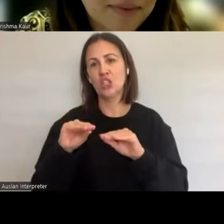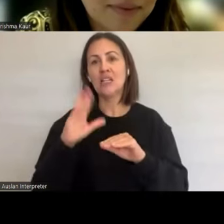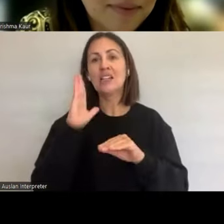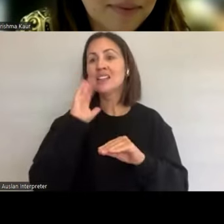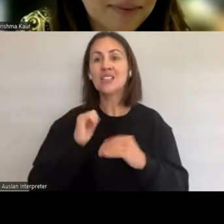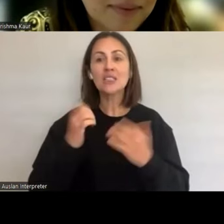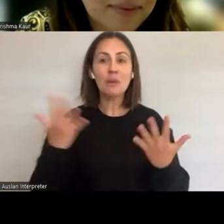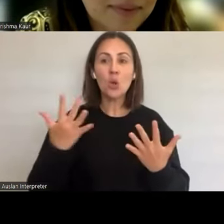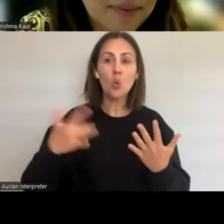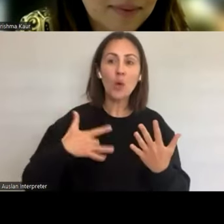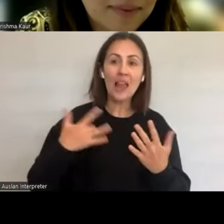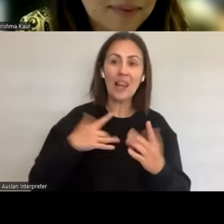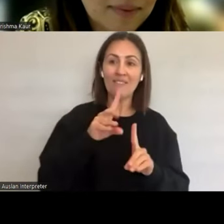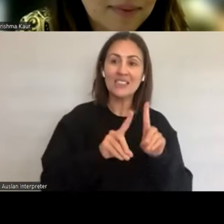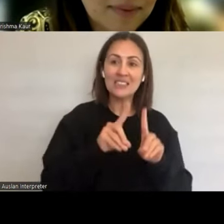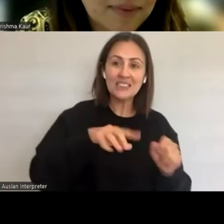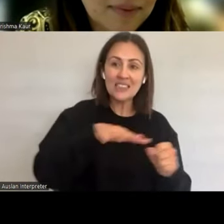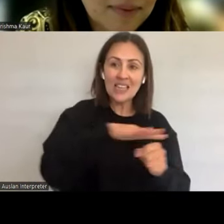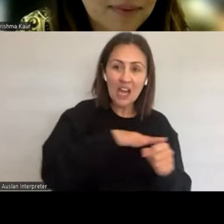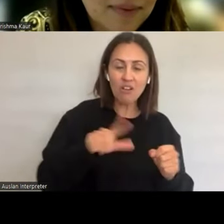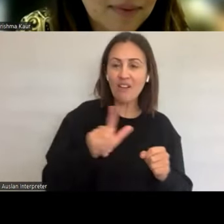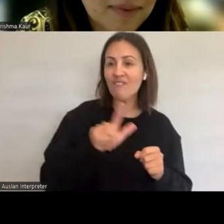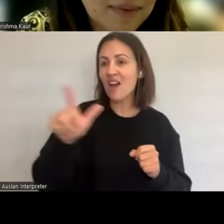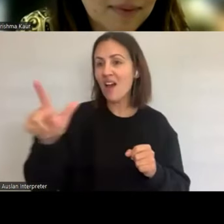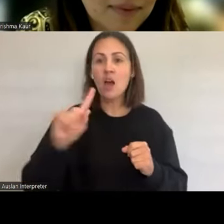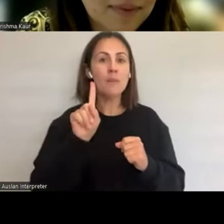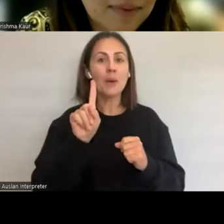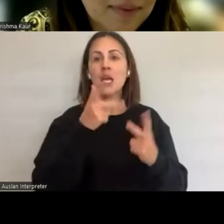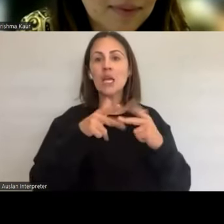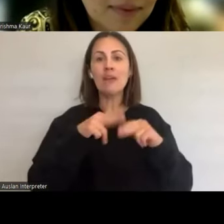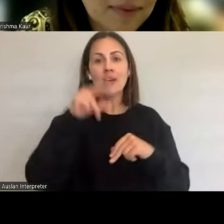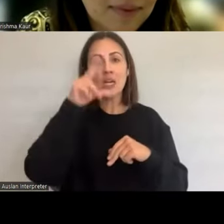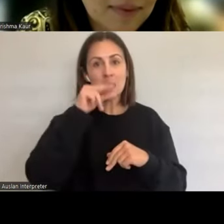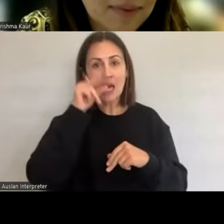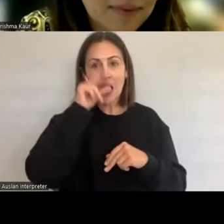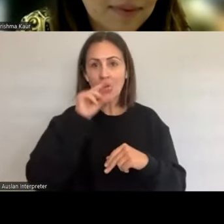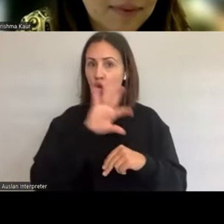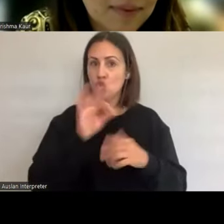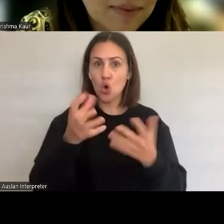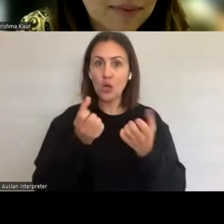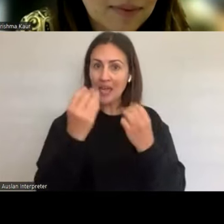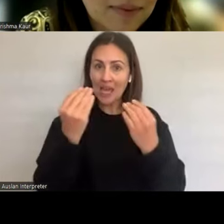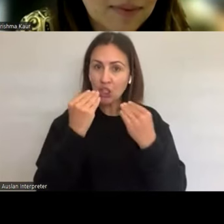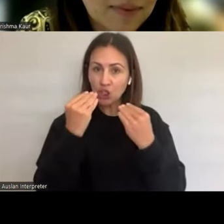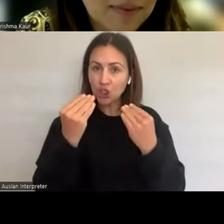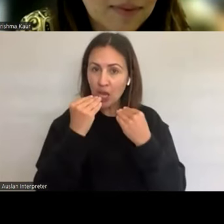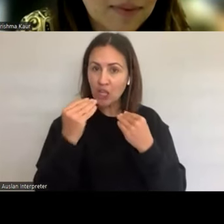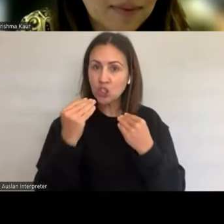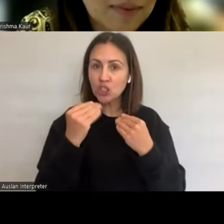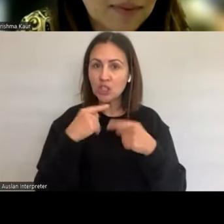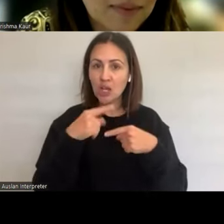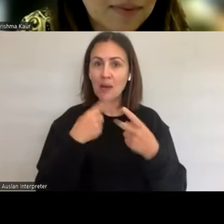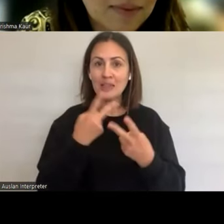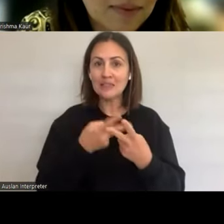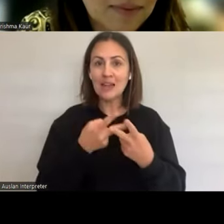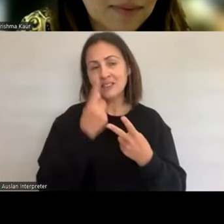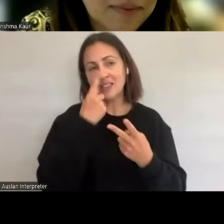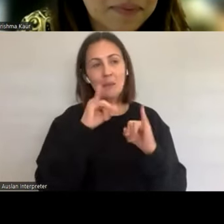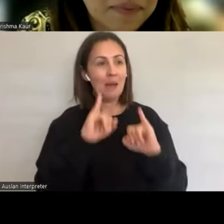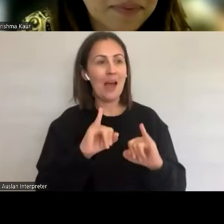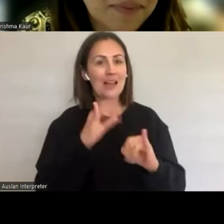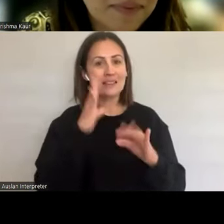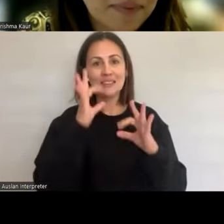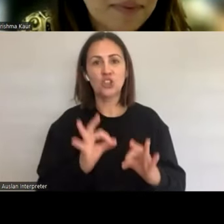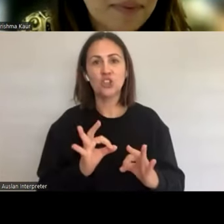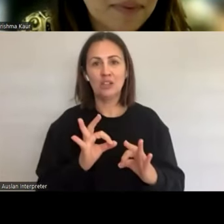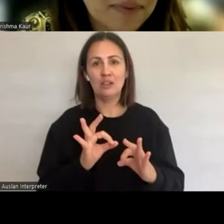If young people aren't receiving that education. Where do they go? And, and we acknowledged earlier